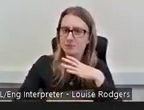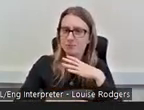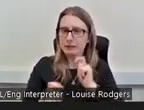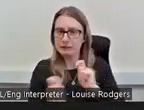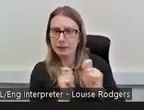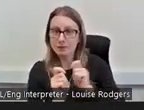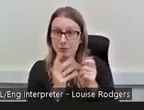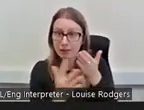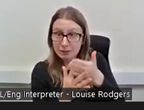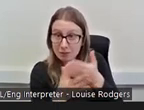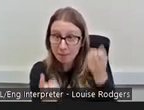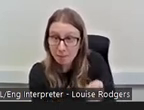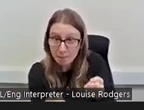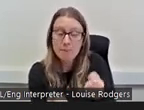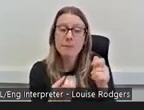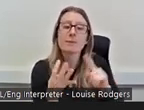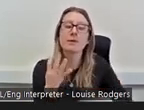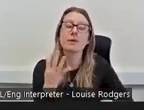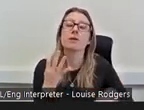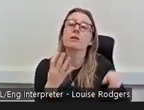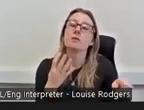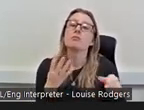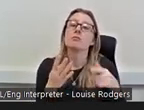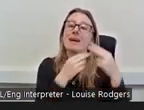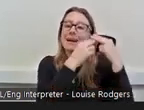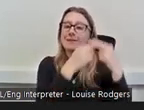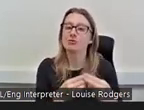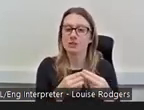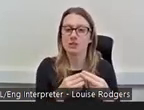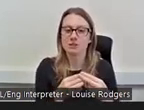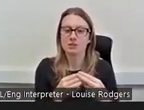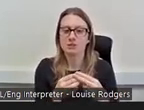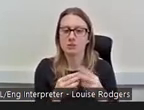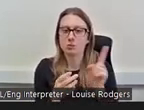heritage is defined by us at the fund as something that you want to preserve for future generations.